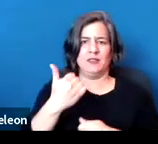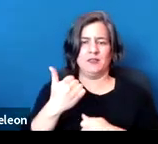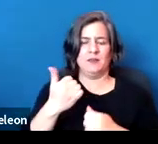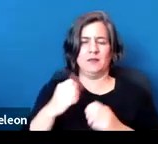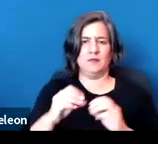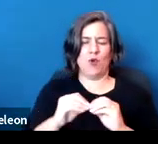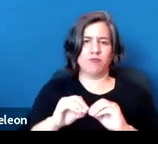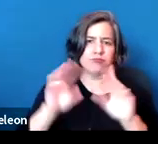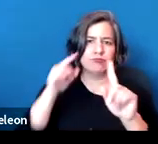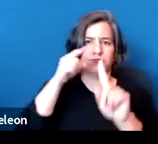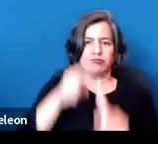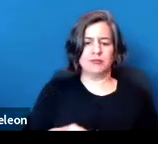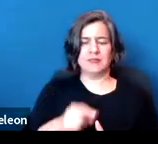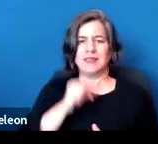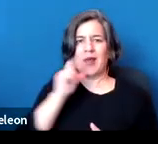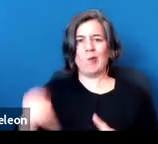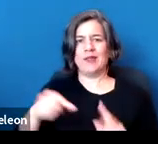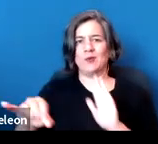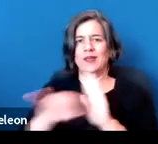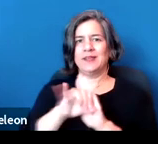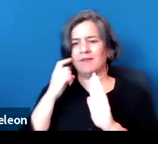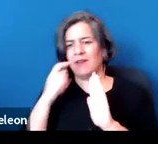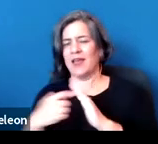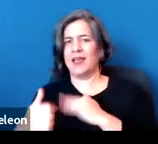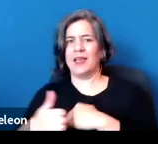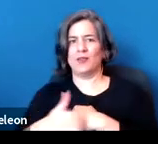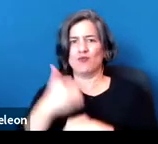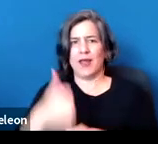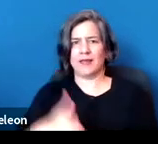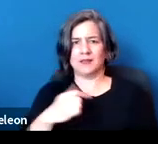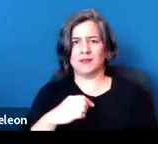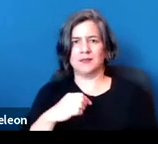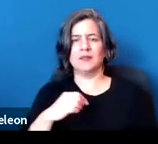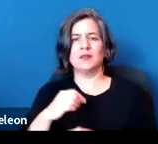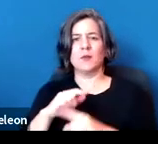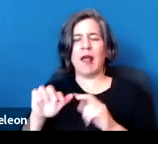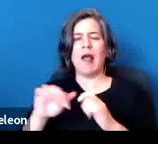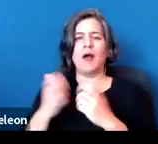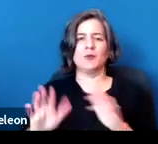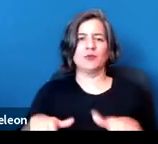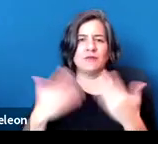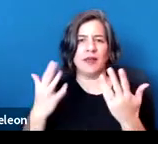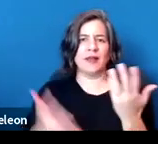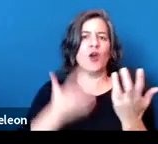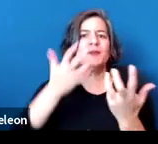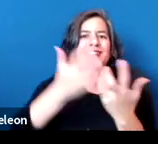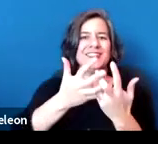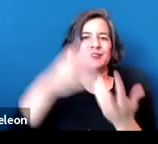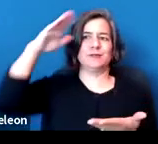of identifying threats, but for purposes of identifying accommodations that can ameliorate those threats.